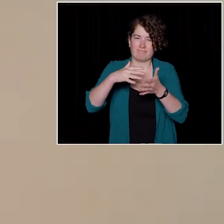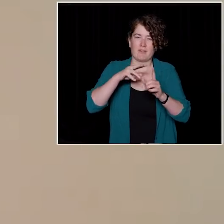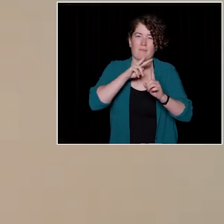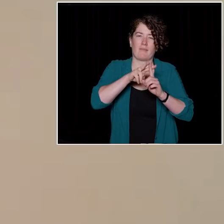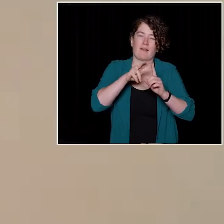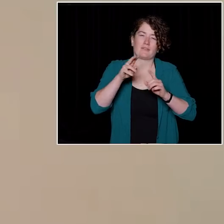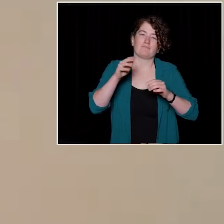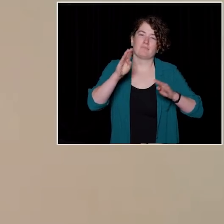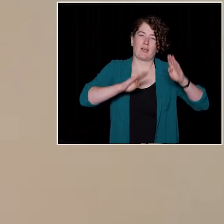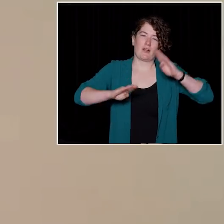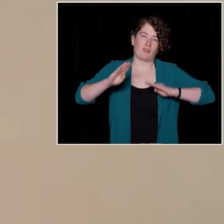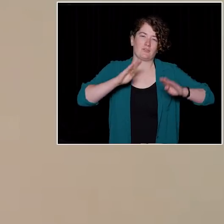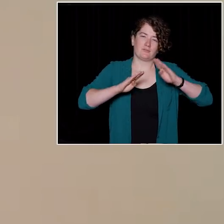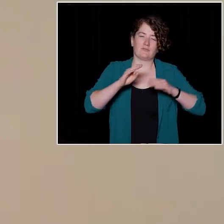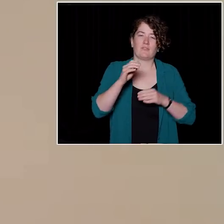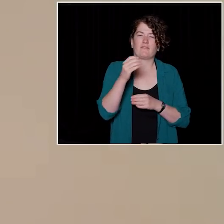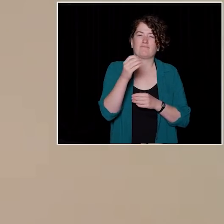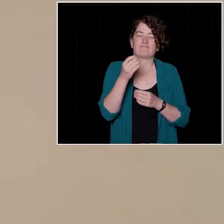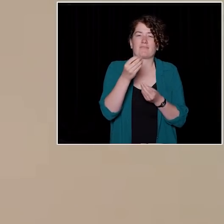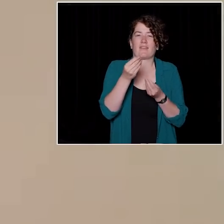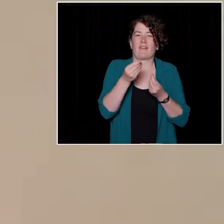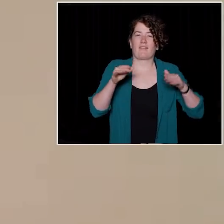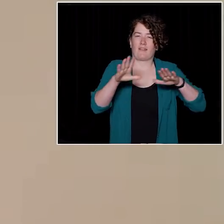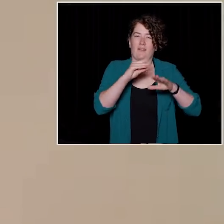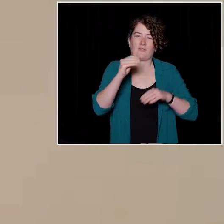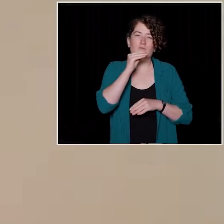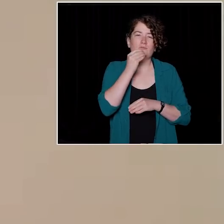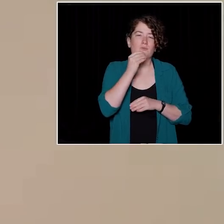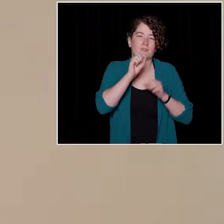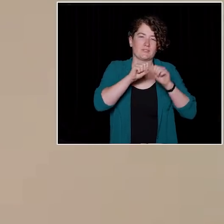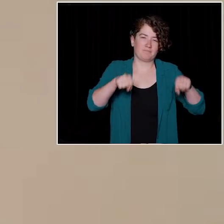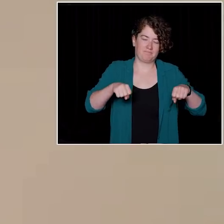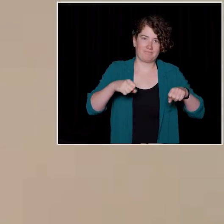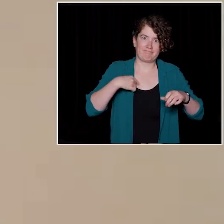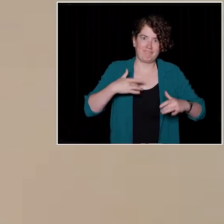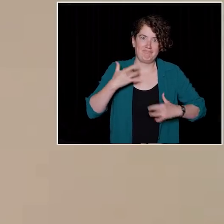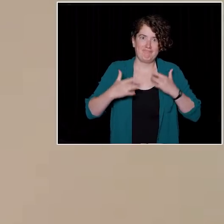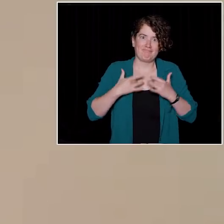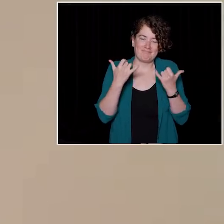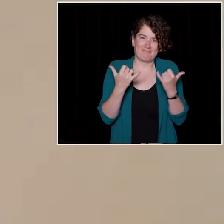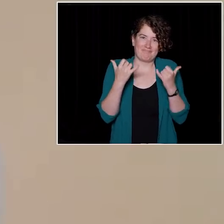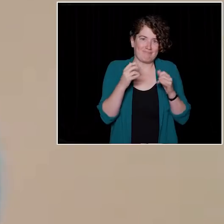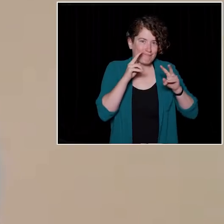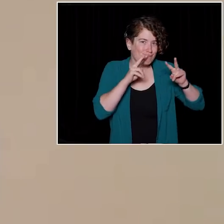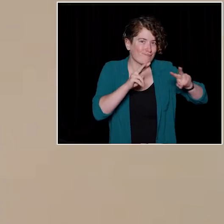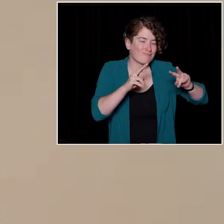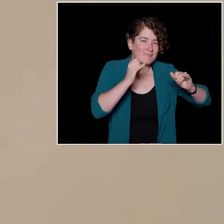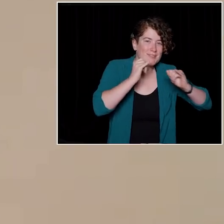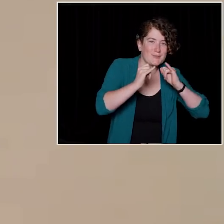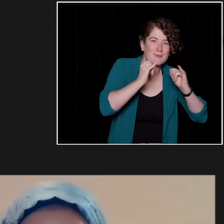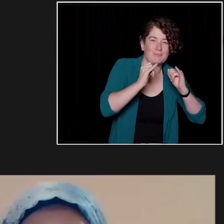in the Faculty of Land and Food Systems. I'm super excited to be here with you today to chat with you and to get to know more about you.